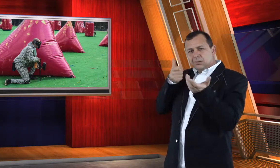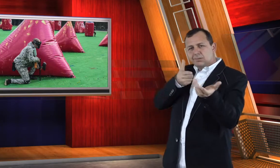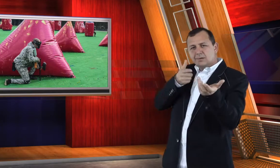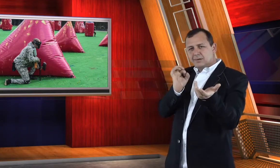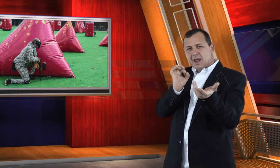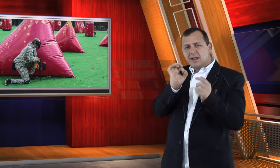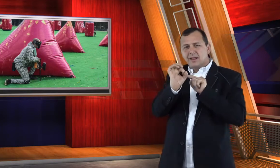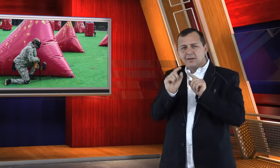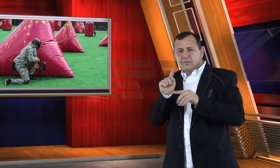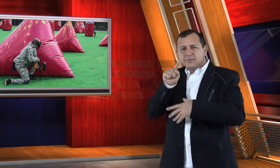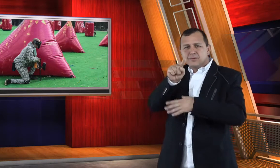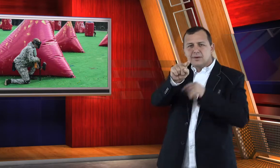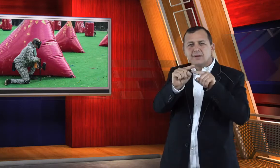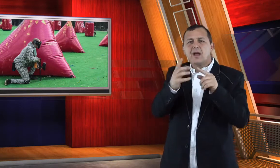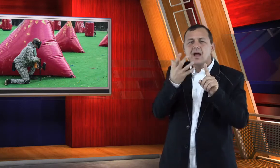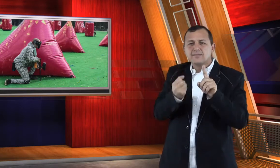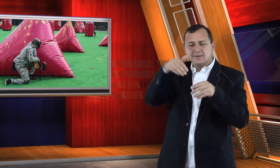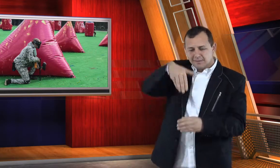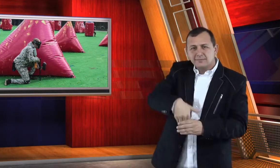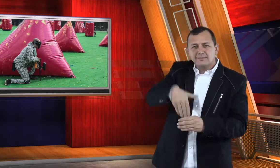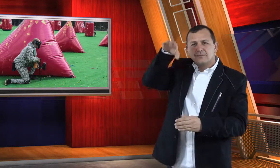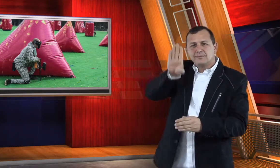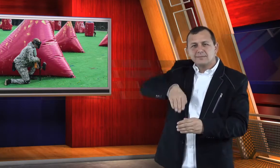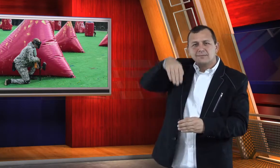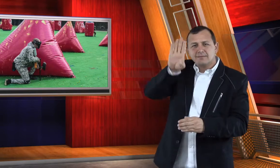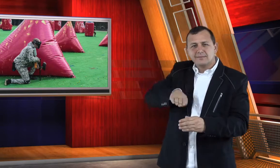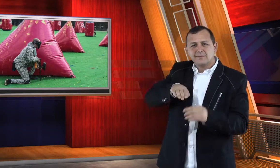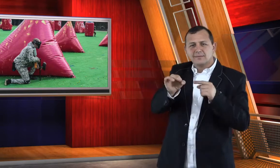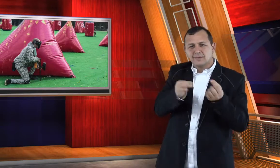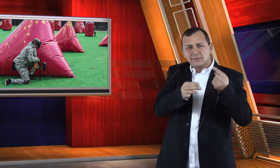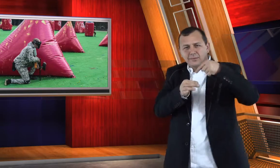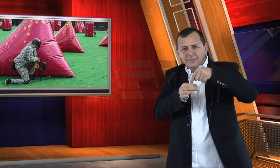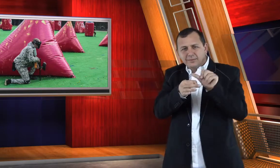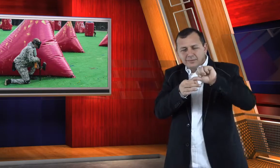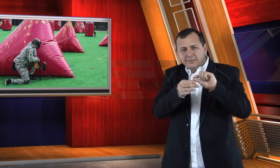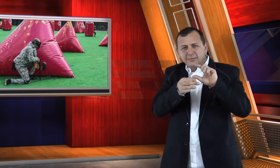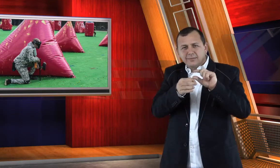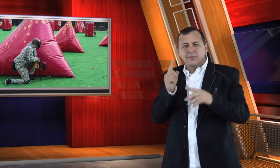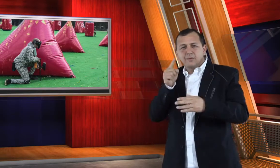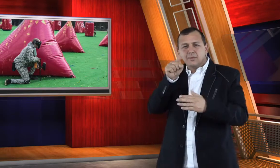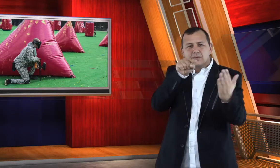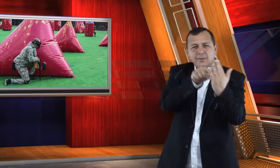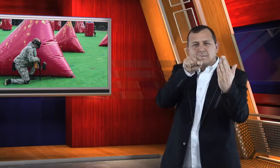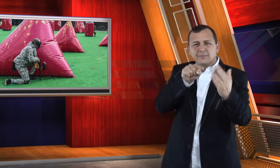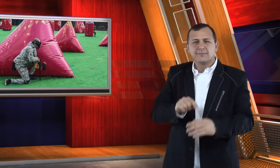that shoots pellets filled with paint; there is